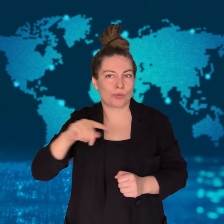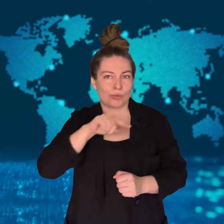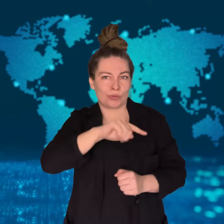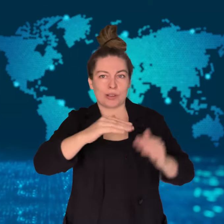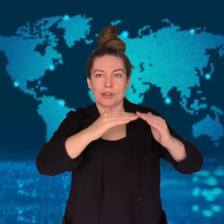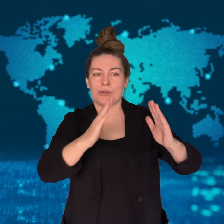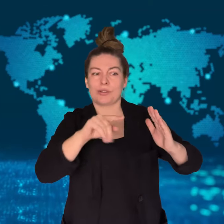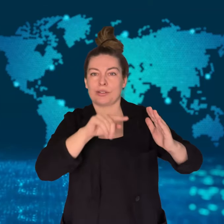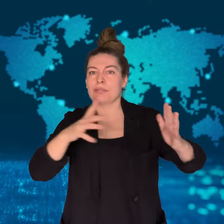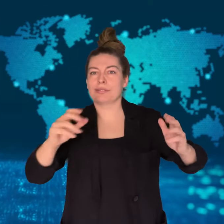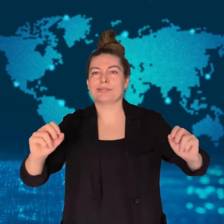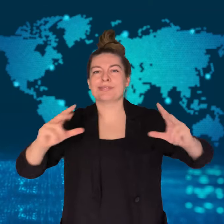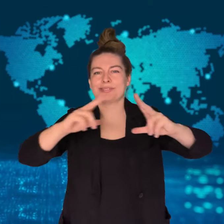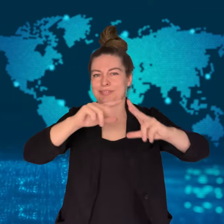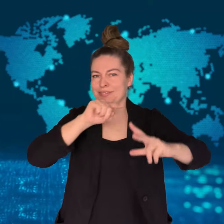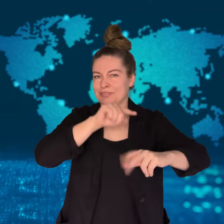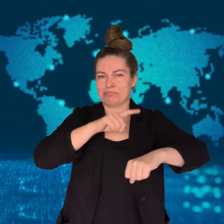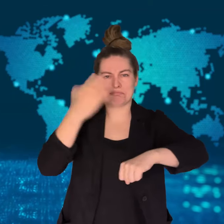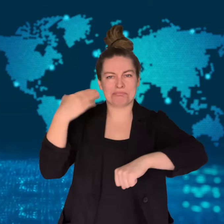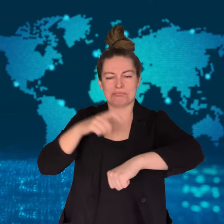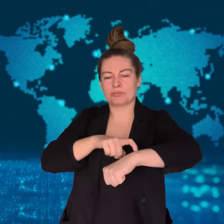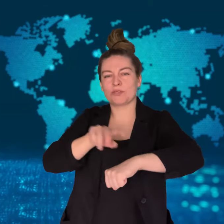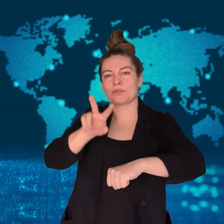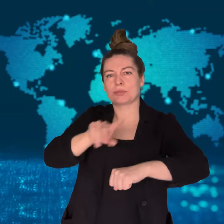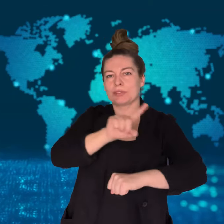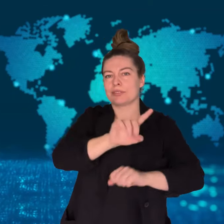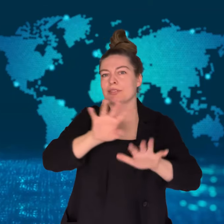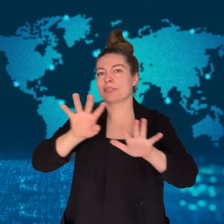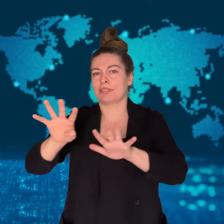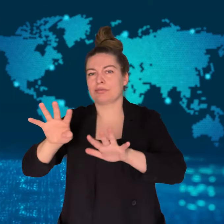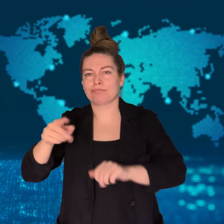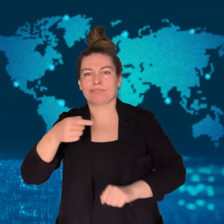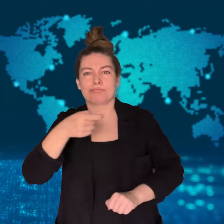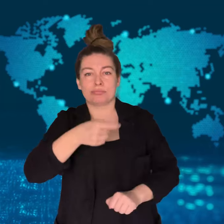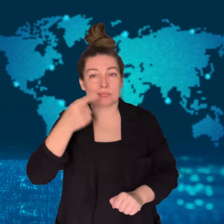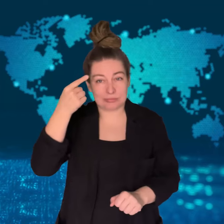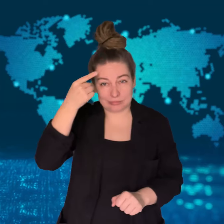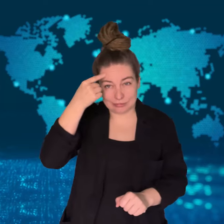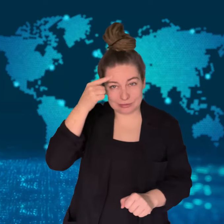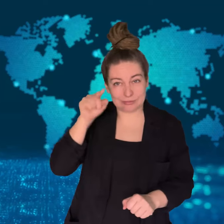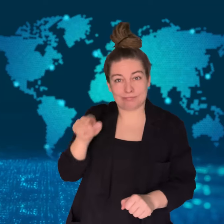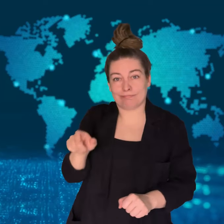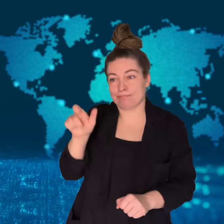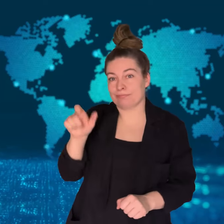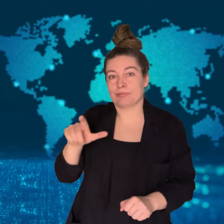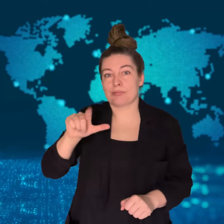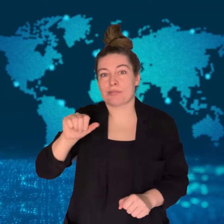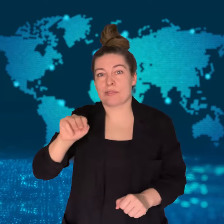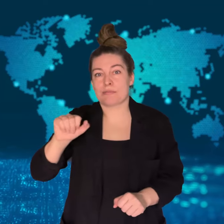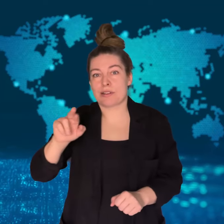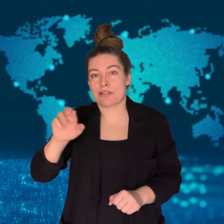Lamarre-Condon is said to have rented a van to move their bodies.